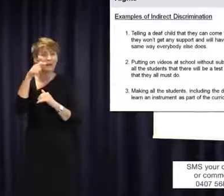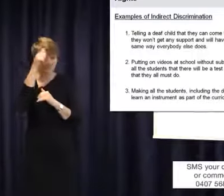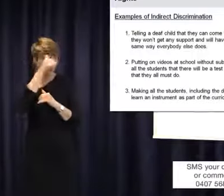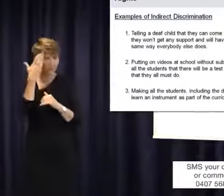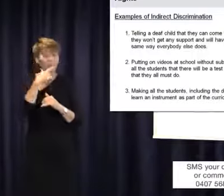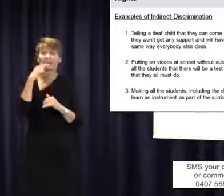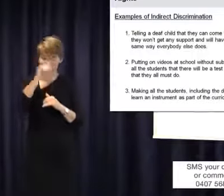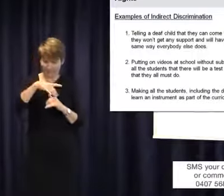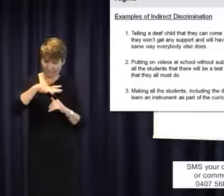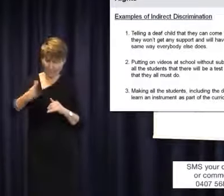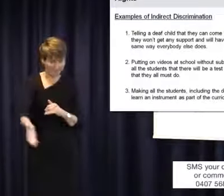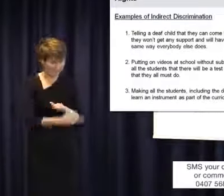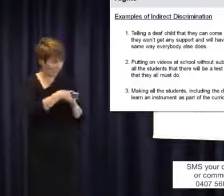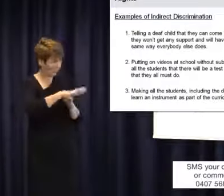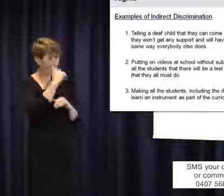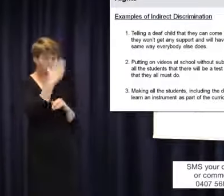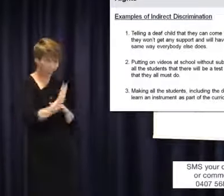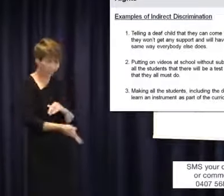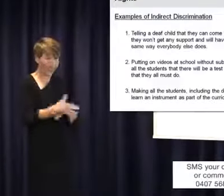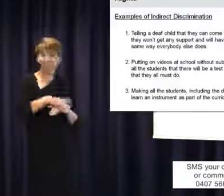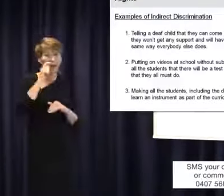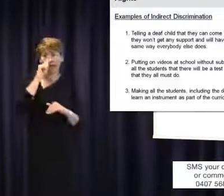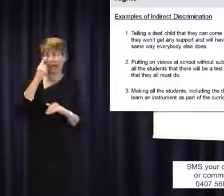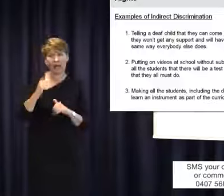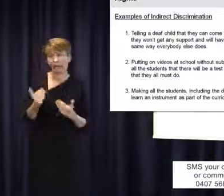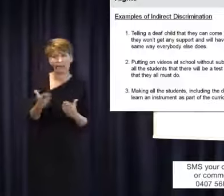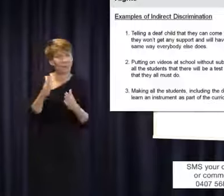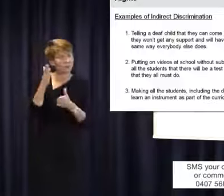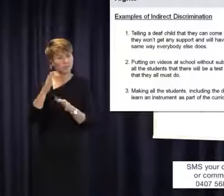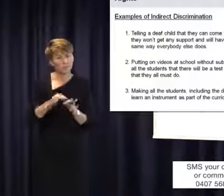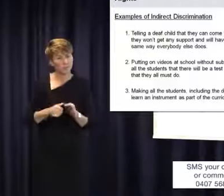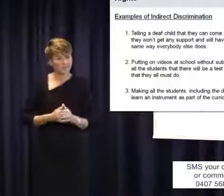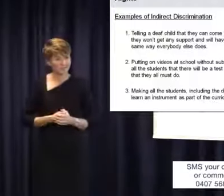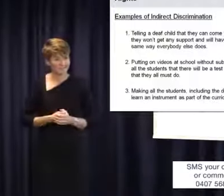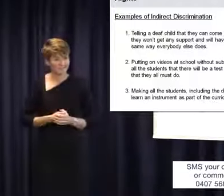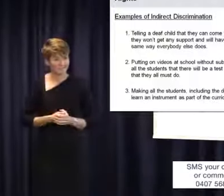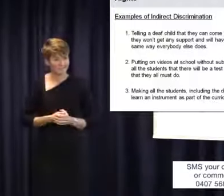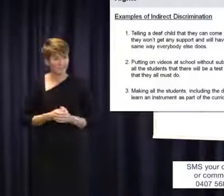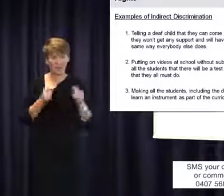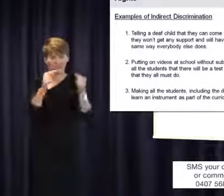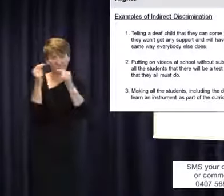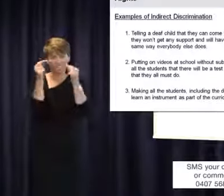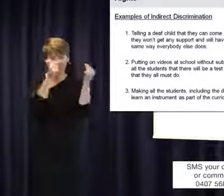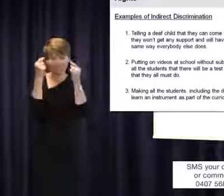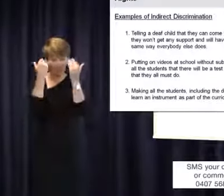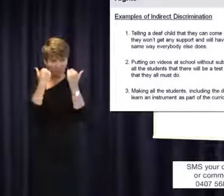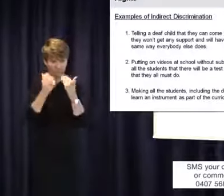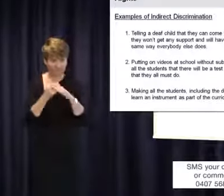won't have an Auslan interpreter.' Another example is putting on videos at school and